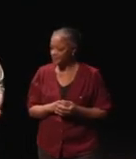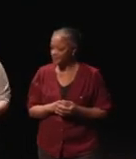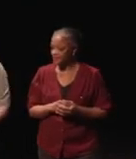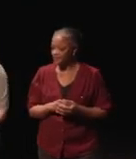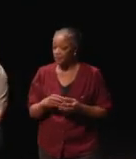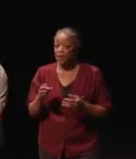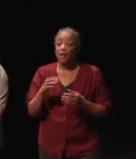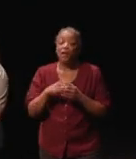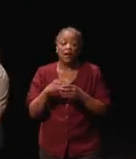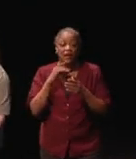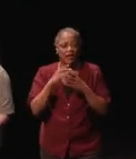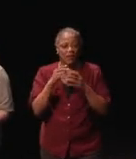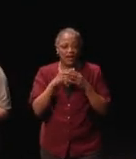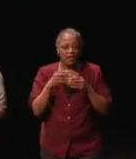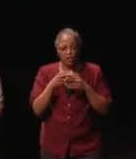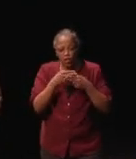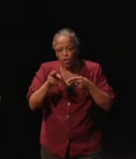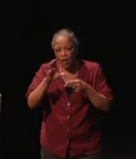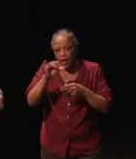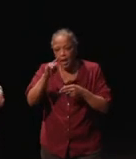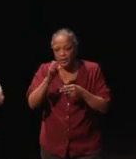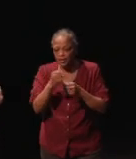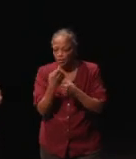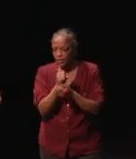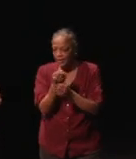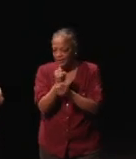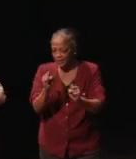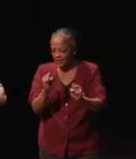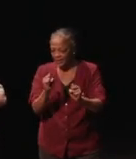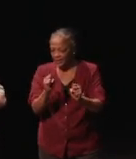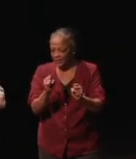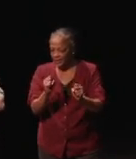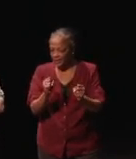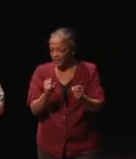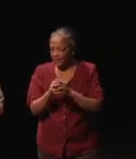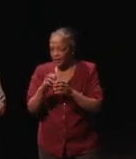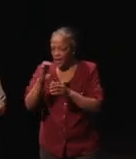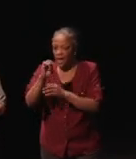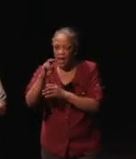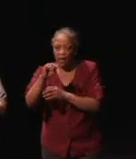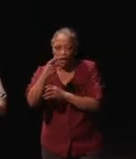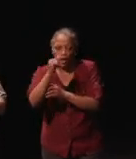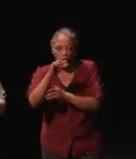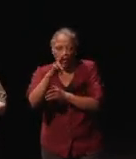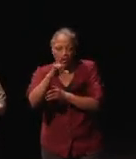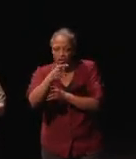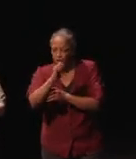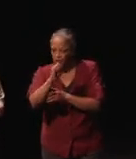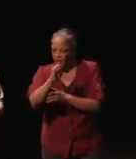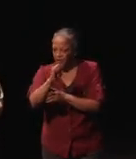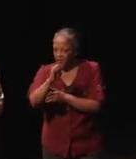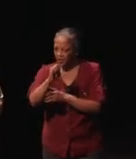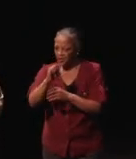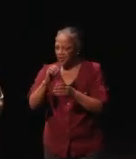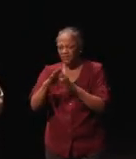take some shortcuts just to make this safe. So, I took enlarge which was previously just enlarging and I'm like okay,